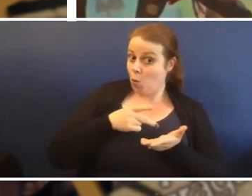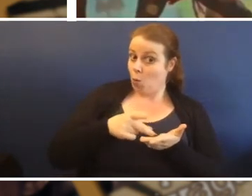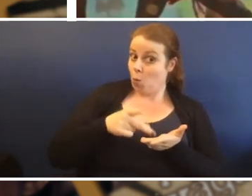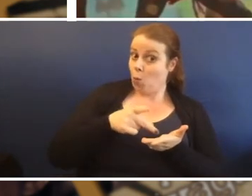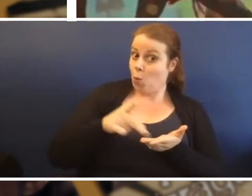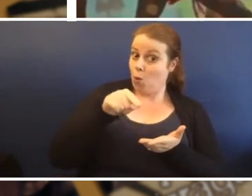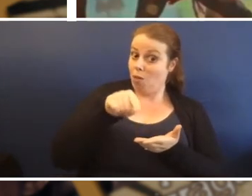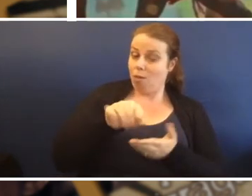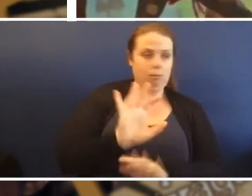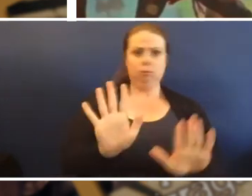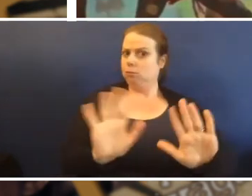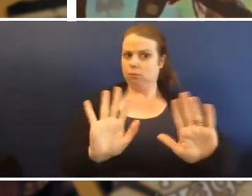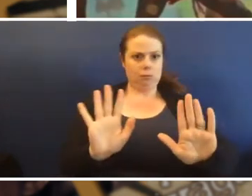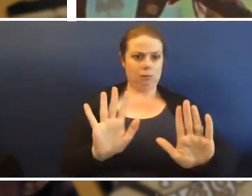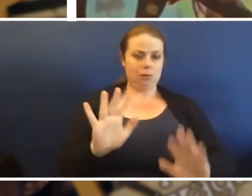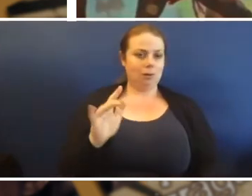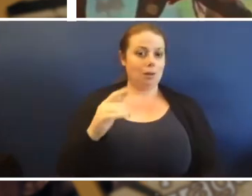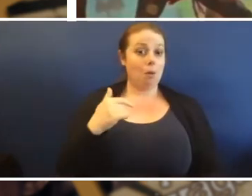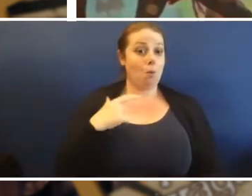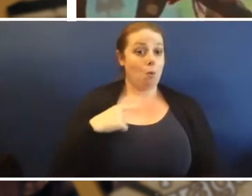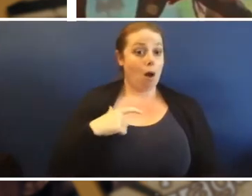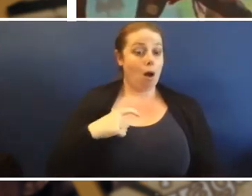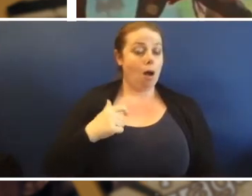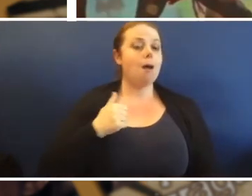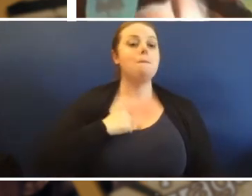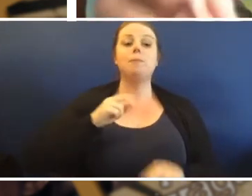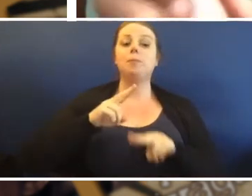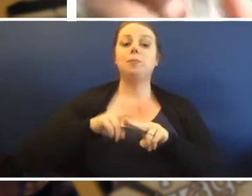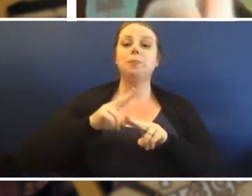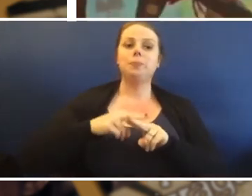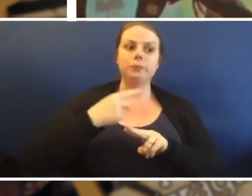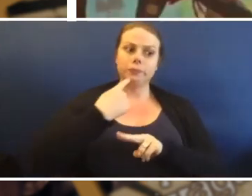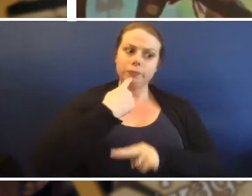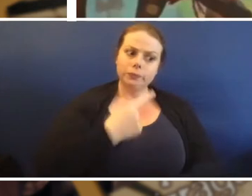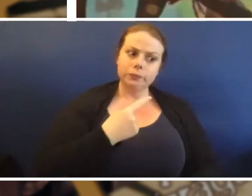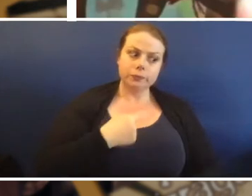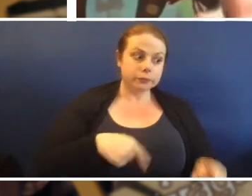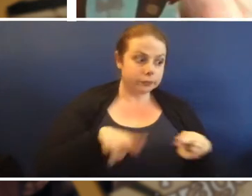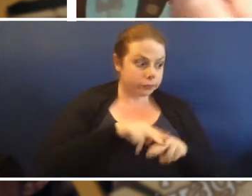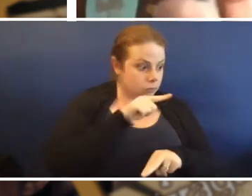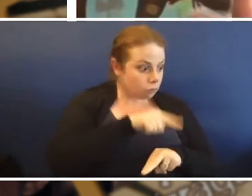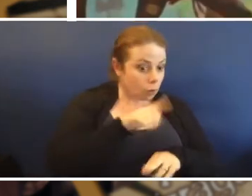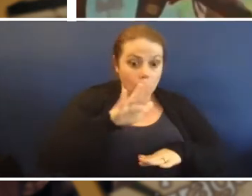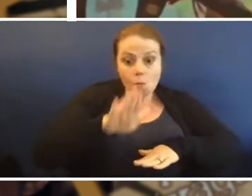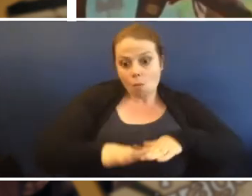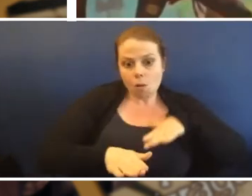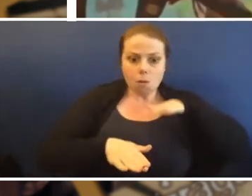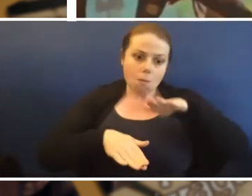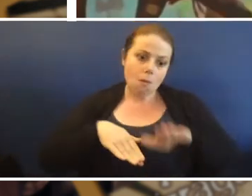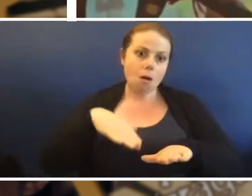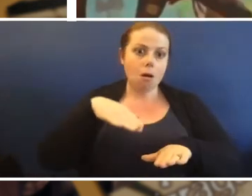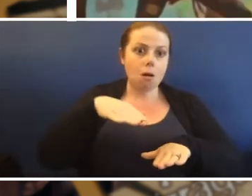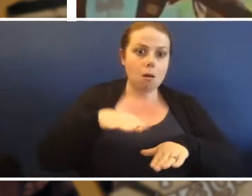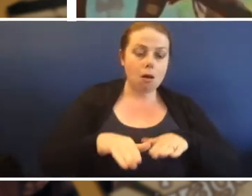don't go walking across that because my Dad reckon you walk across that